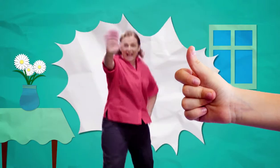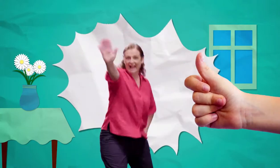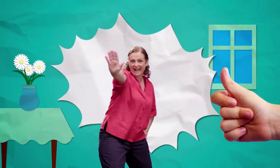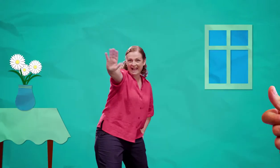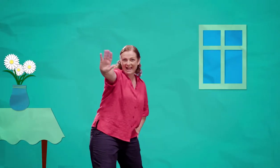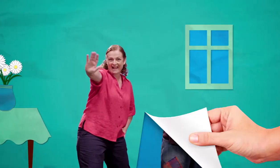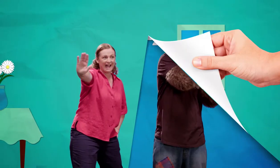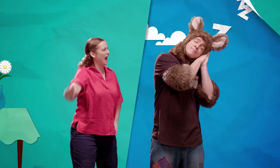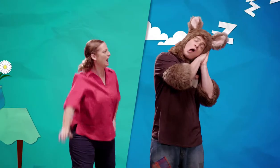Hello!